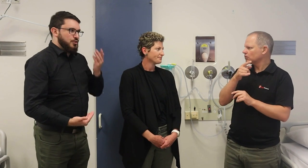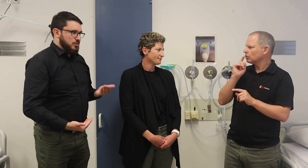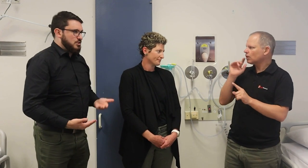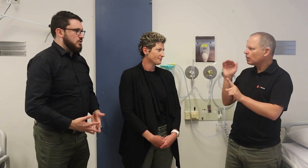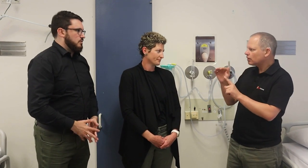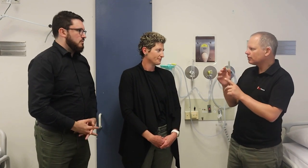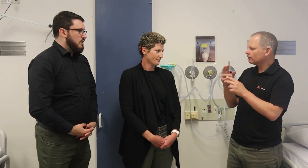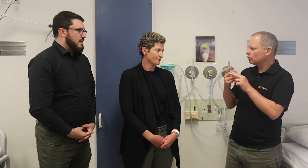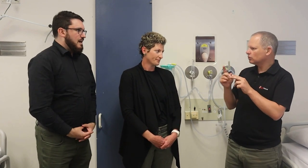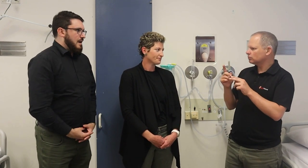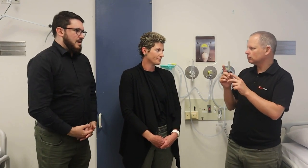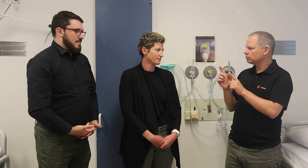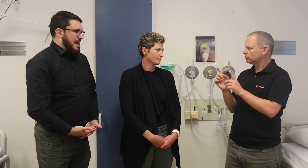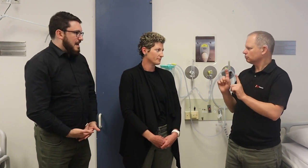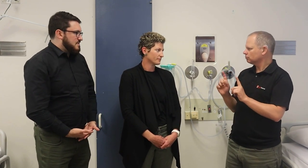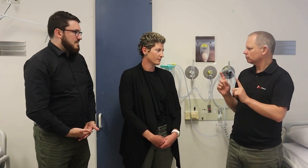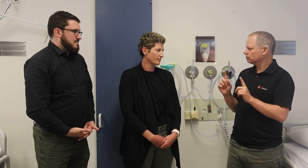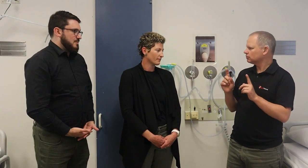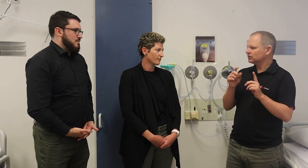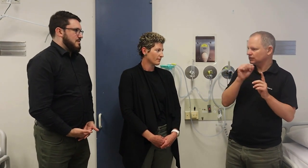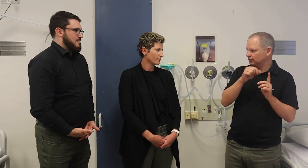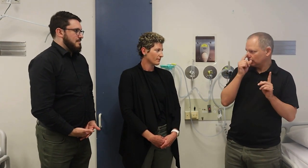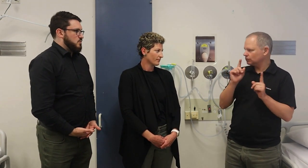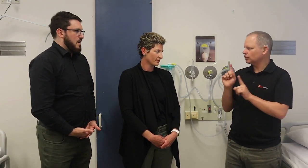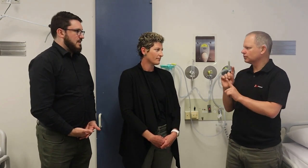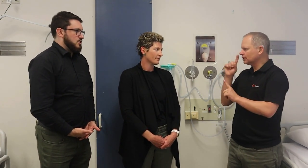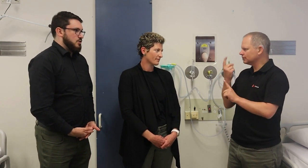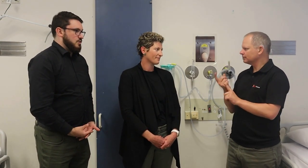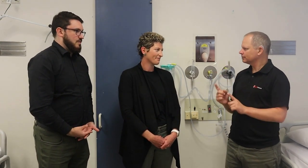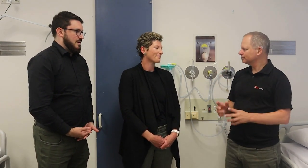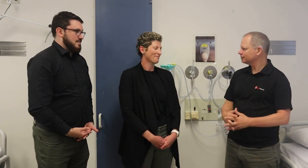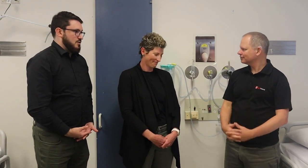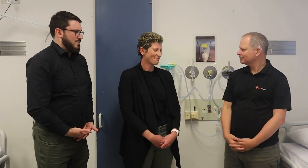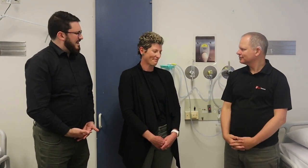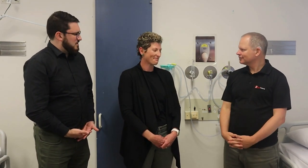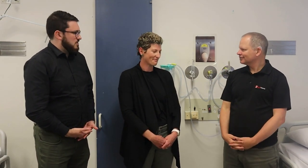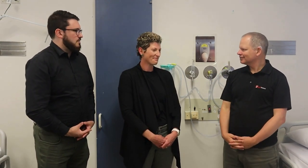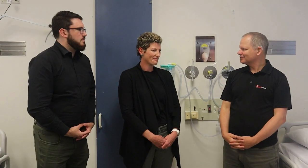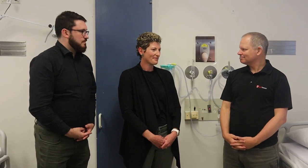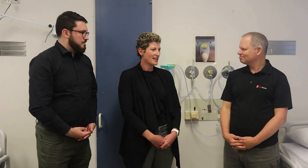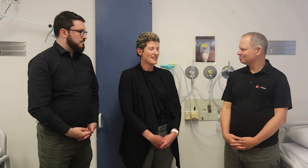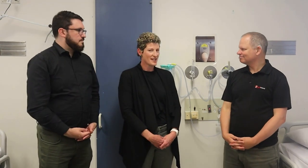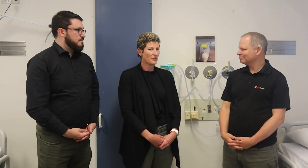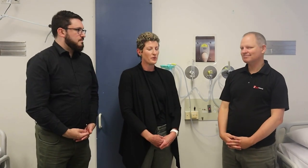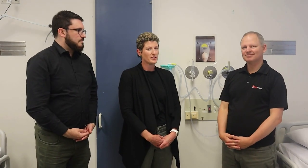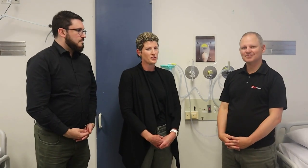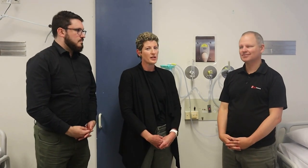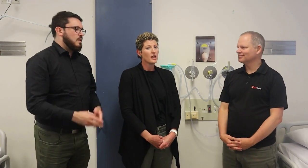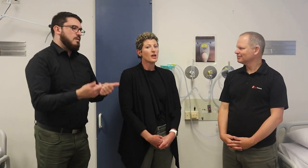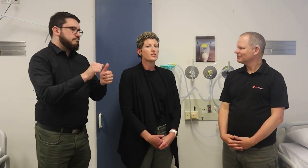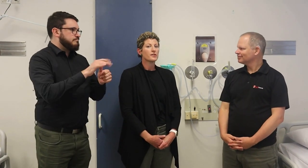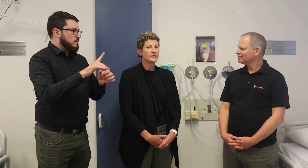Perhaps some community members will ask you to do things that you can't do. Yes. Great question.